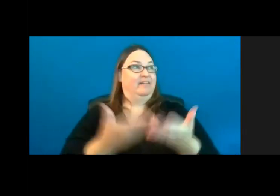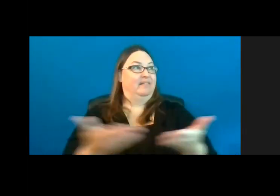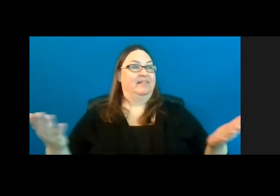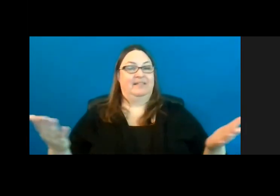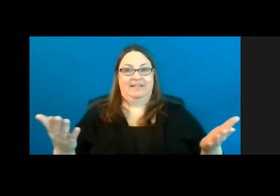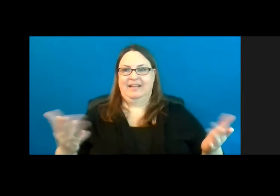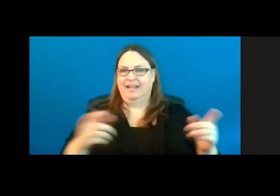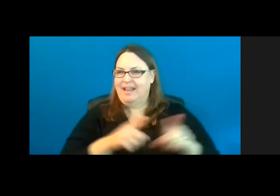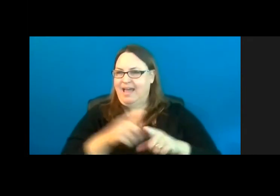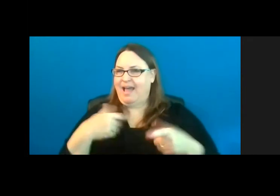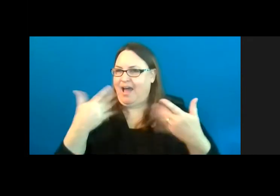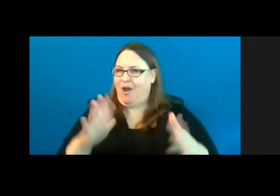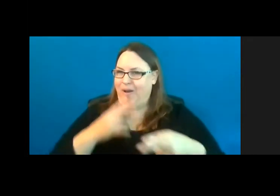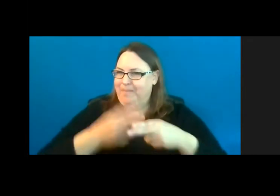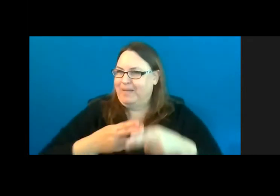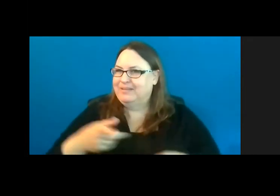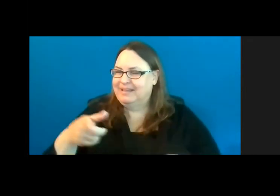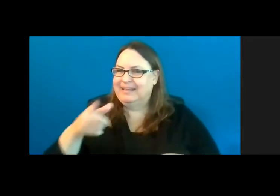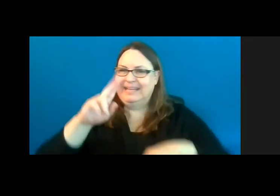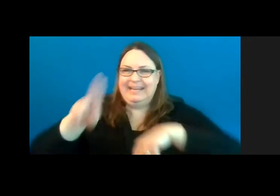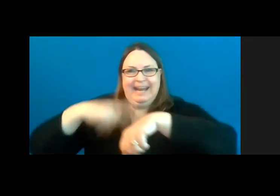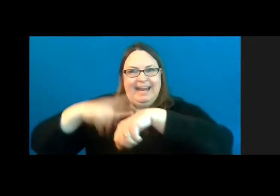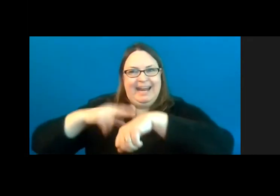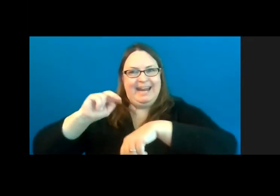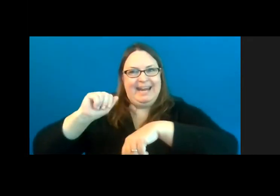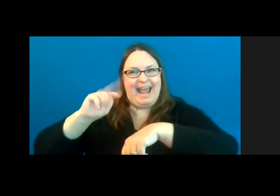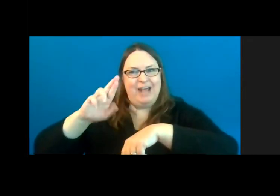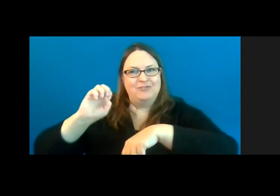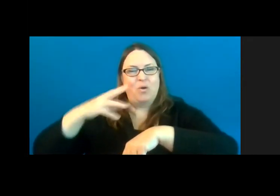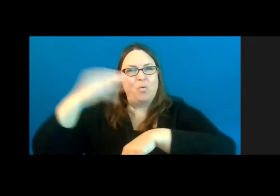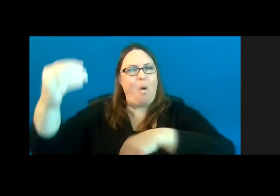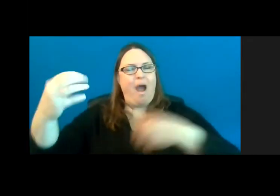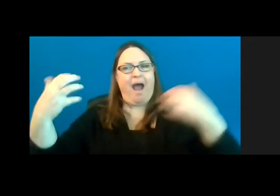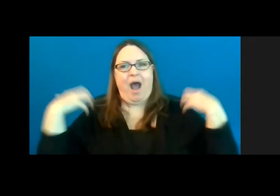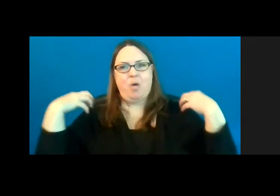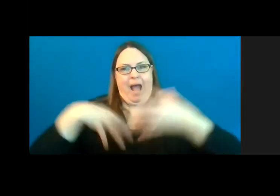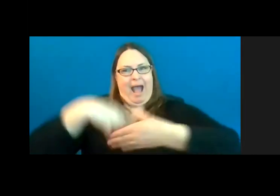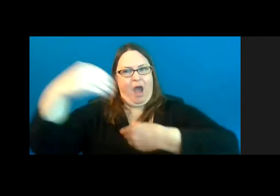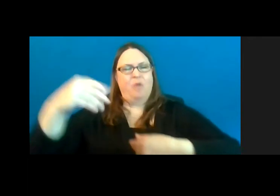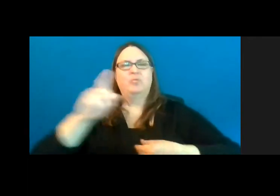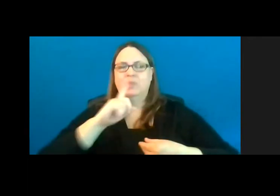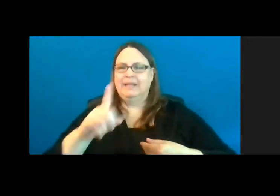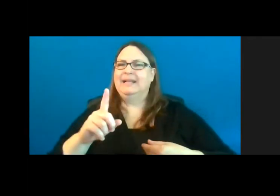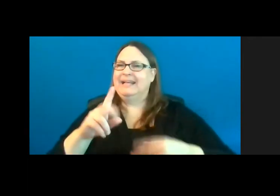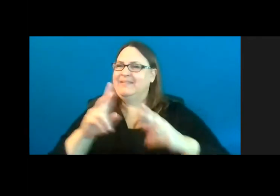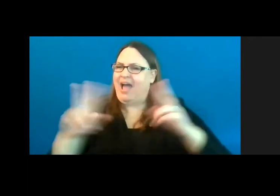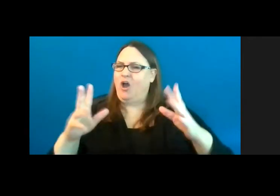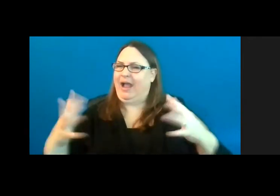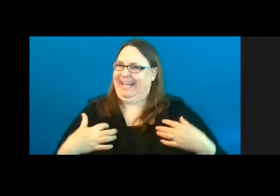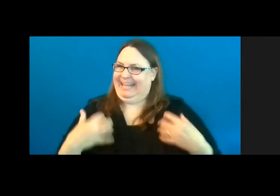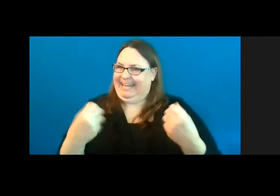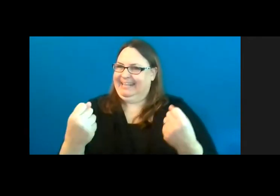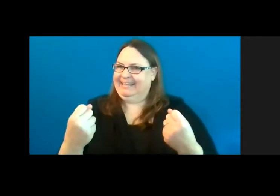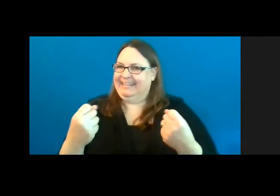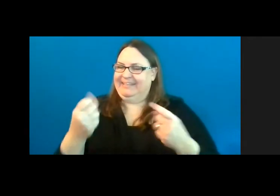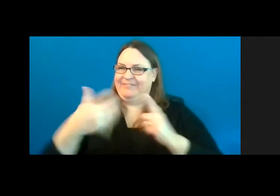Like I said, nature and being in the outdoors is a very healing environment and it takes,